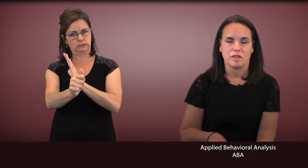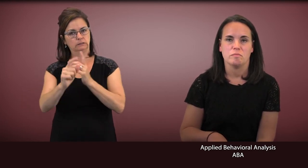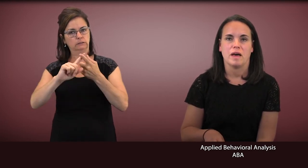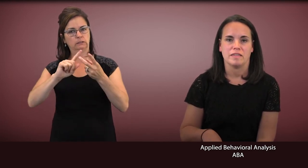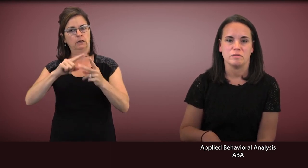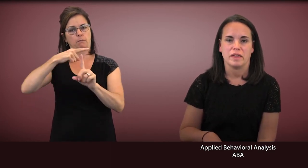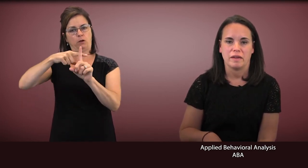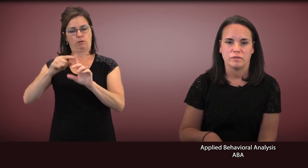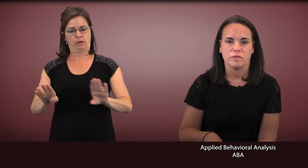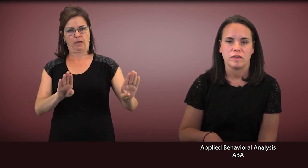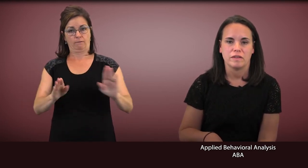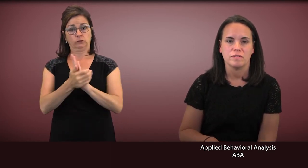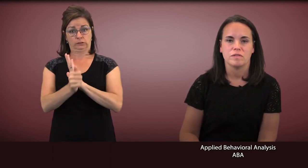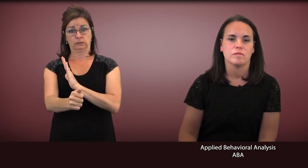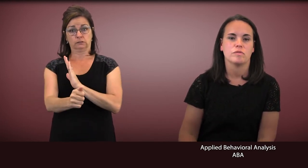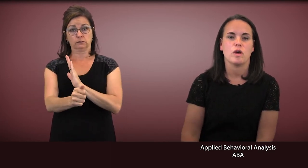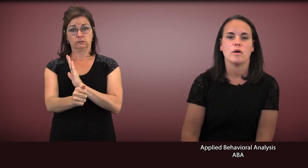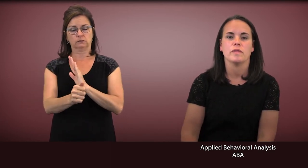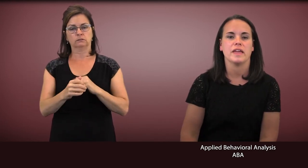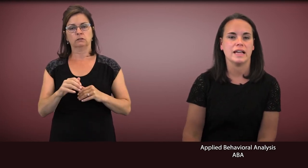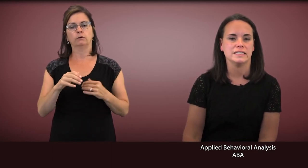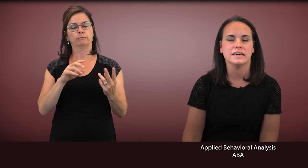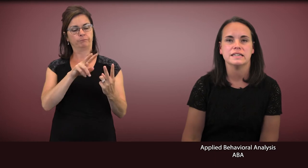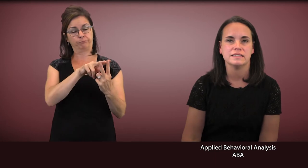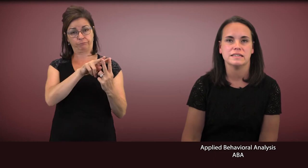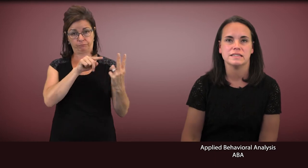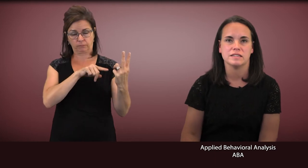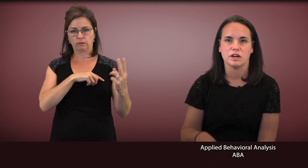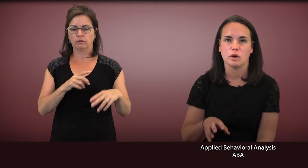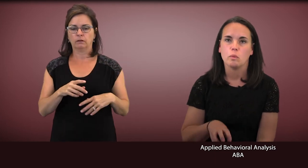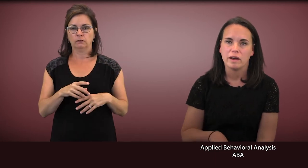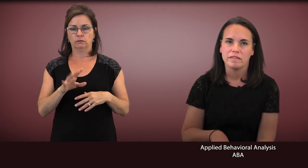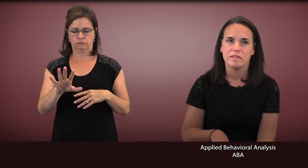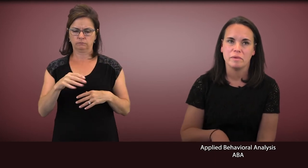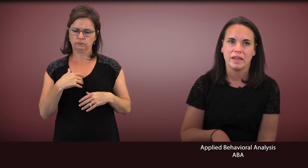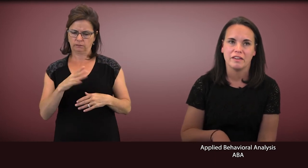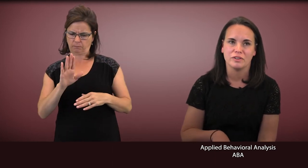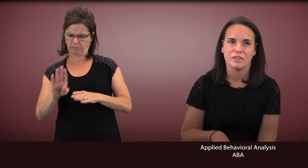and positive behavioral skills. The idea is to consider what is the behavior that